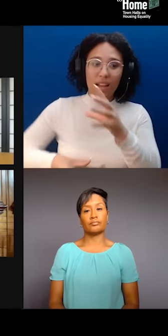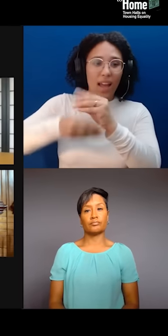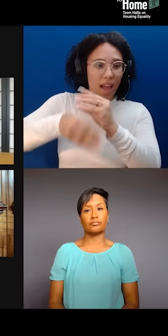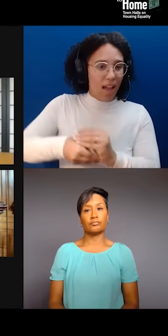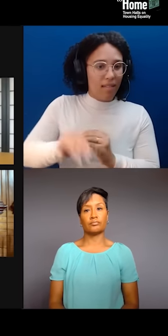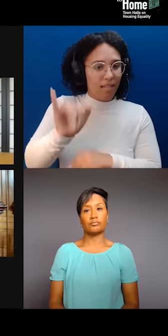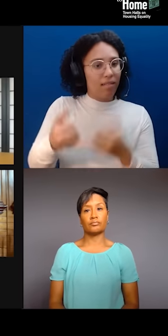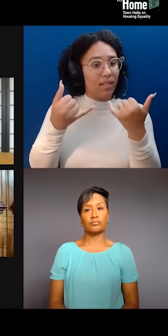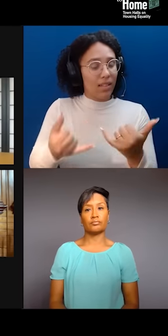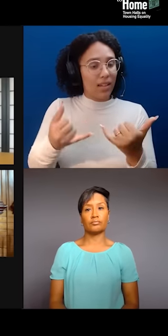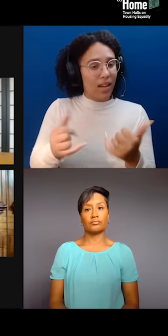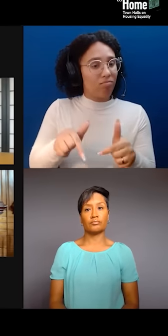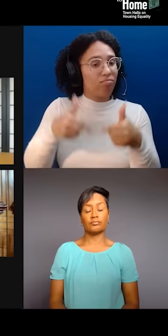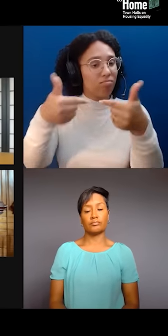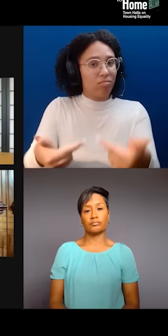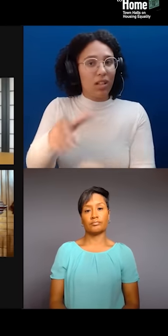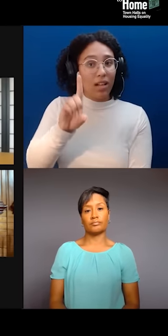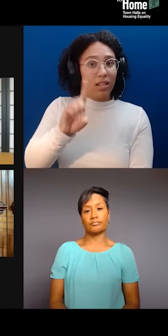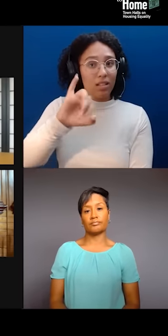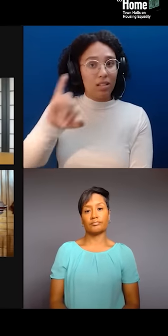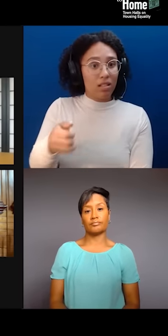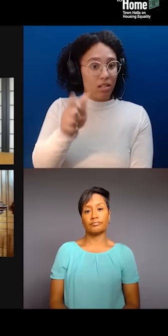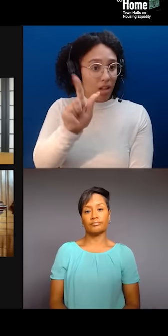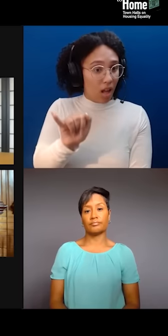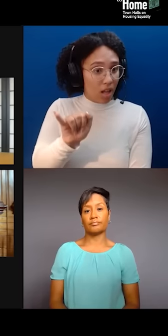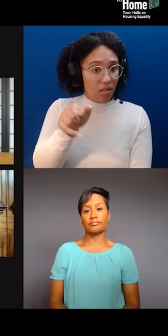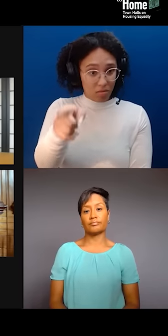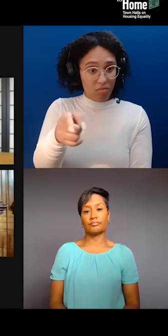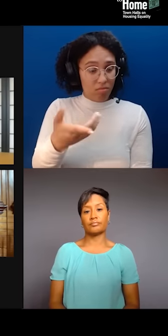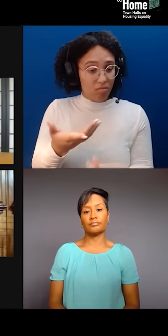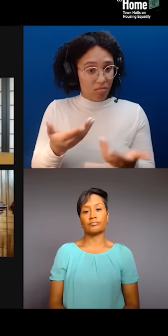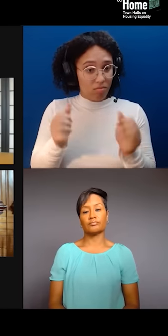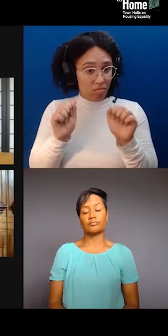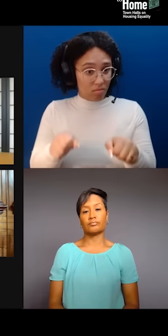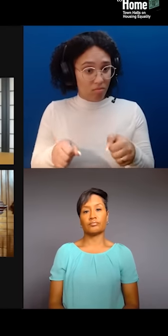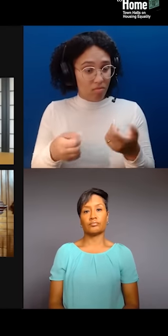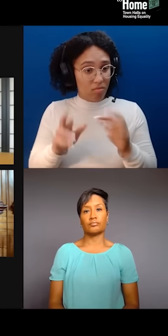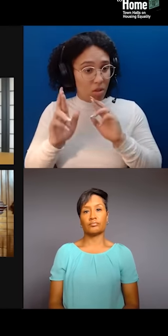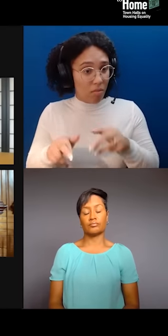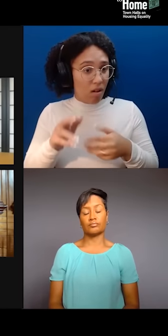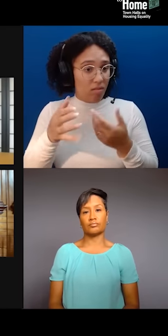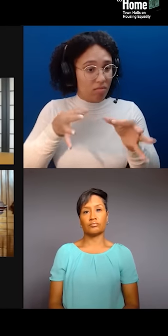Djali, would you also give us your response about how cultural erasure fits into this discussion of displacement